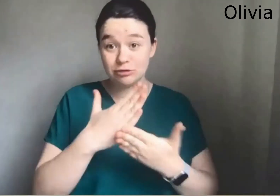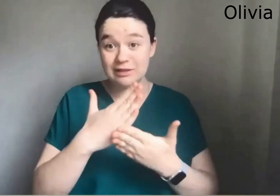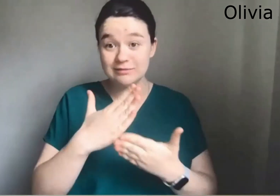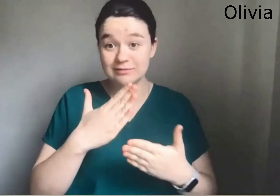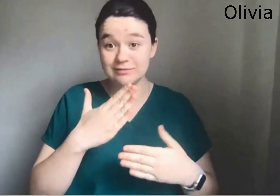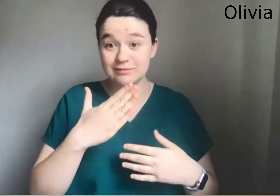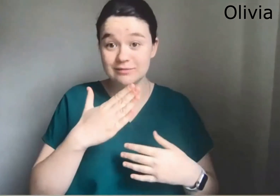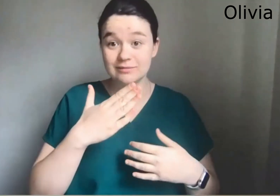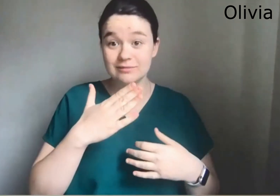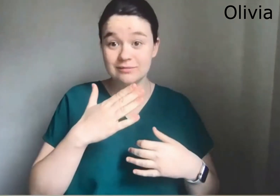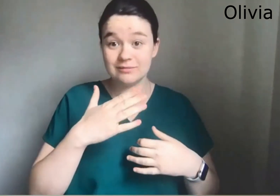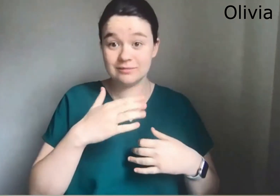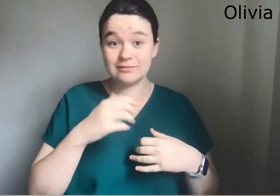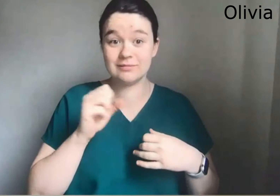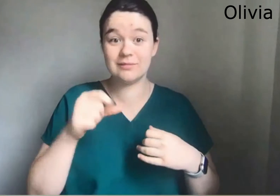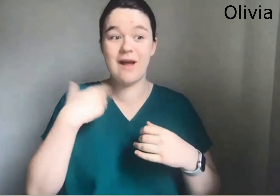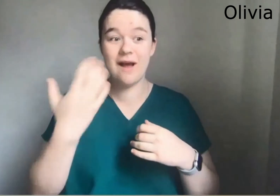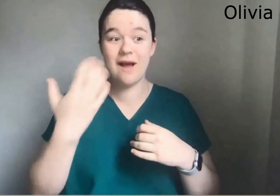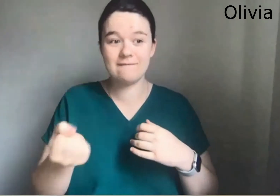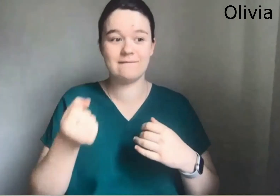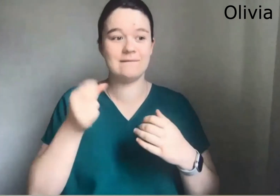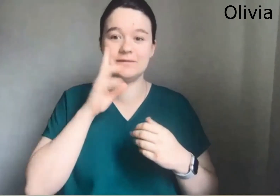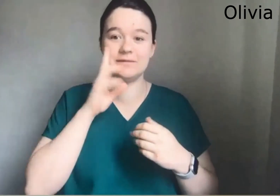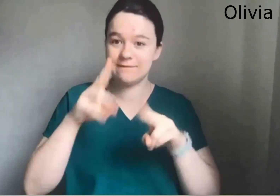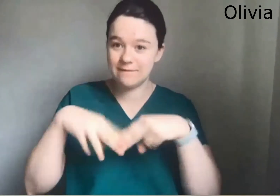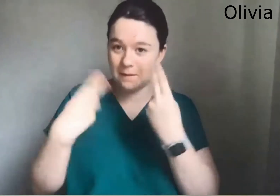It does mean a lot to me really um to be deaf